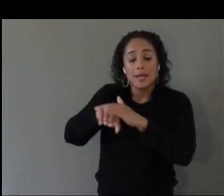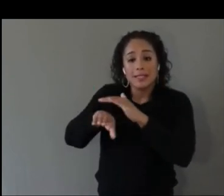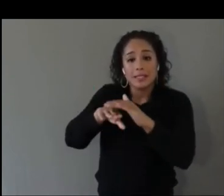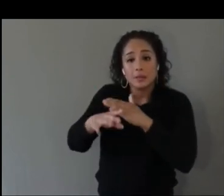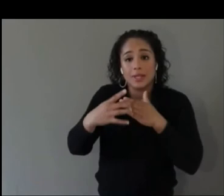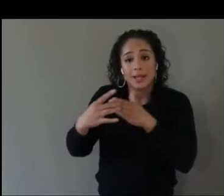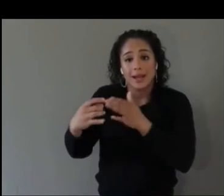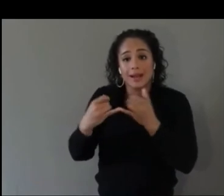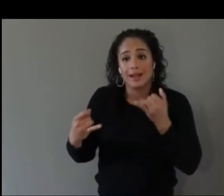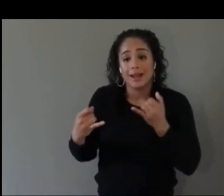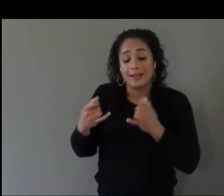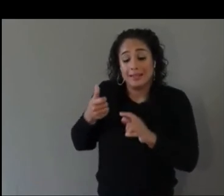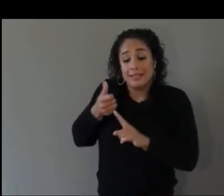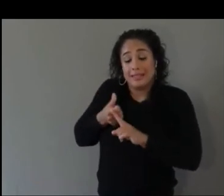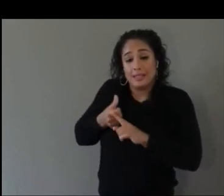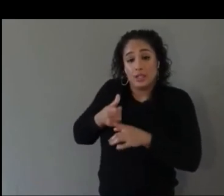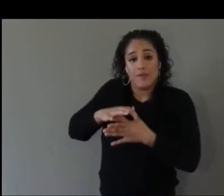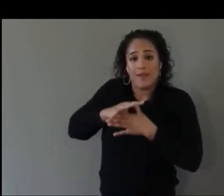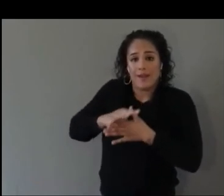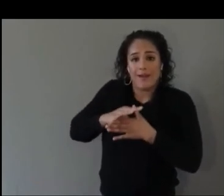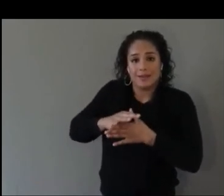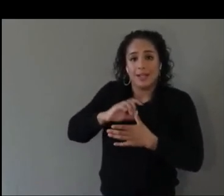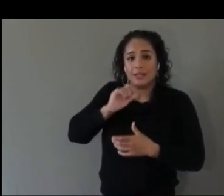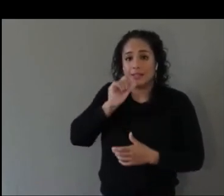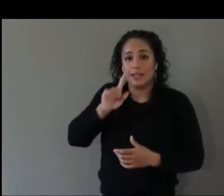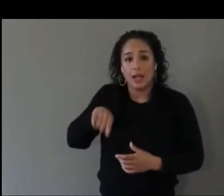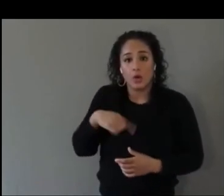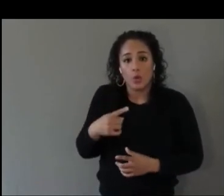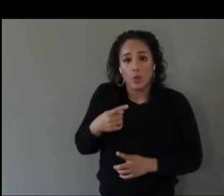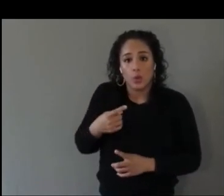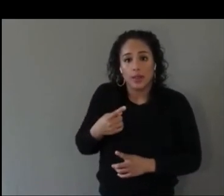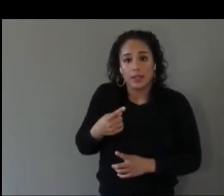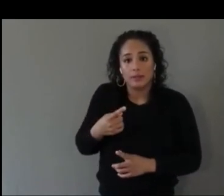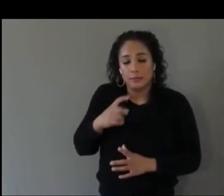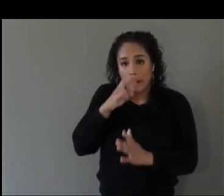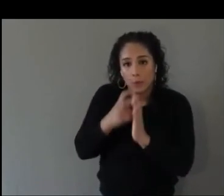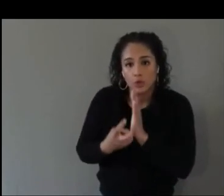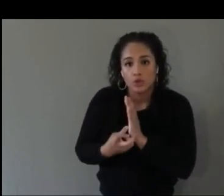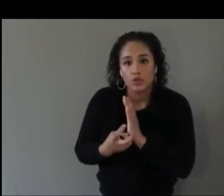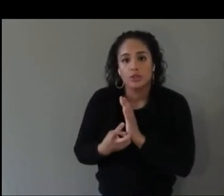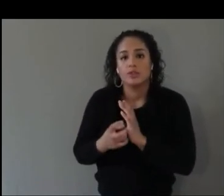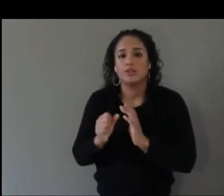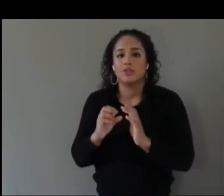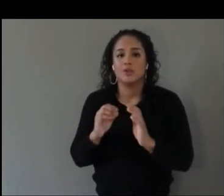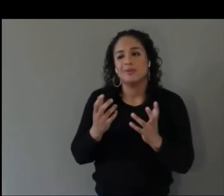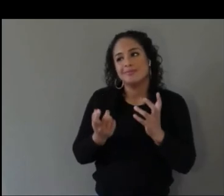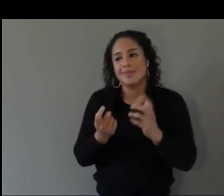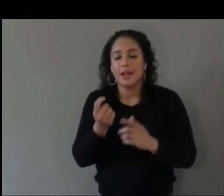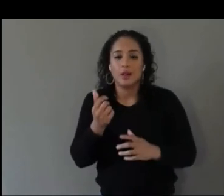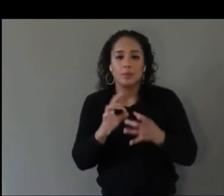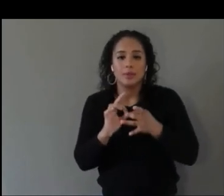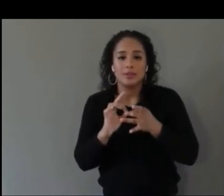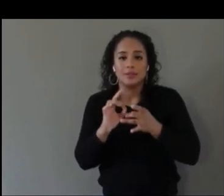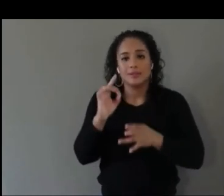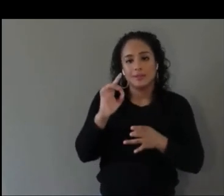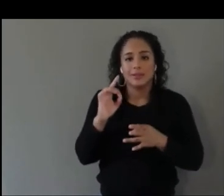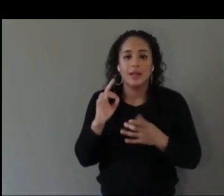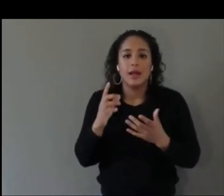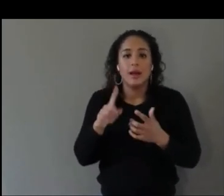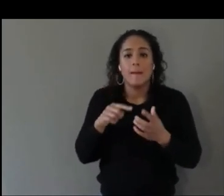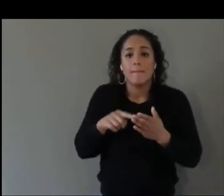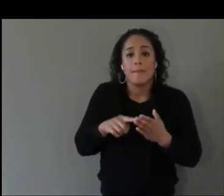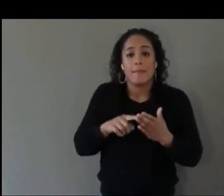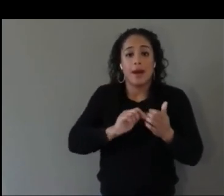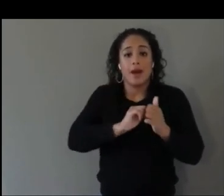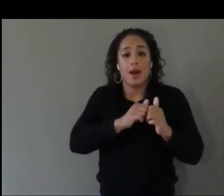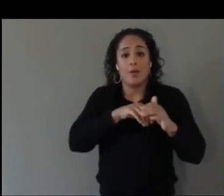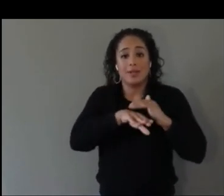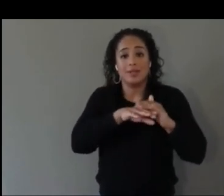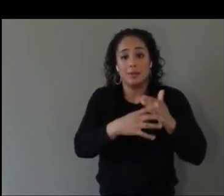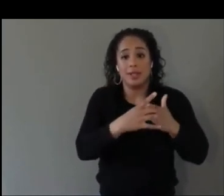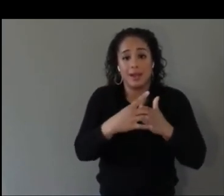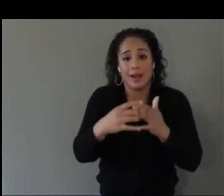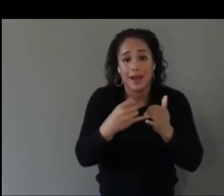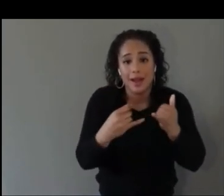There is a little bit of a disconnect of accessibility guidelines on the web are focused around consuming content, versus the in the VR space, or spatial